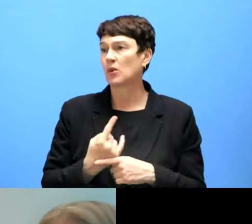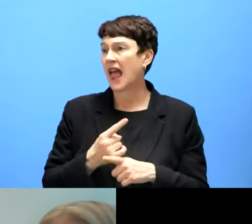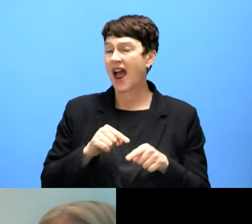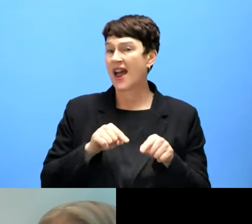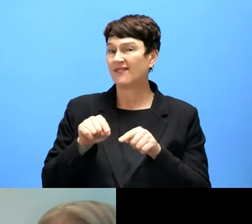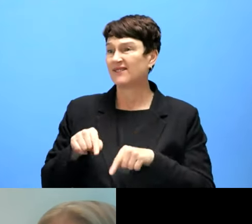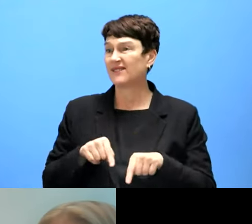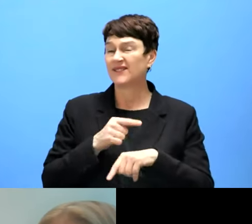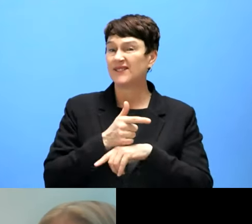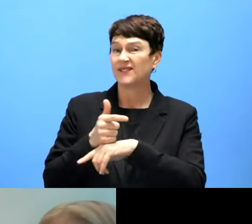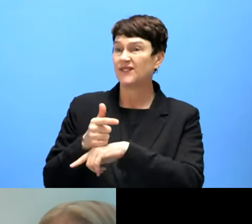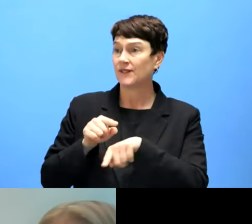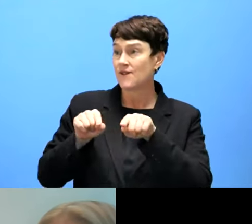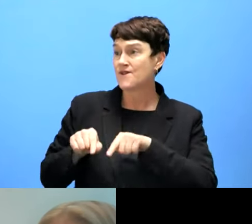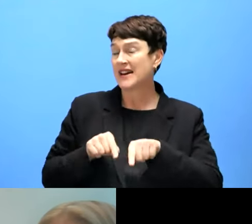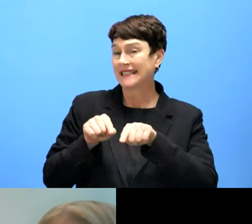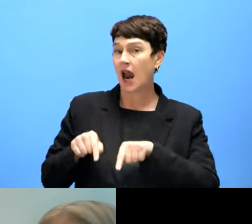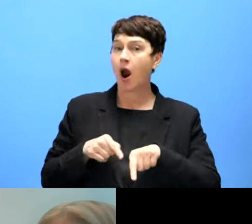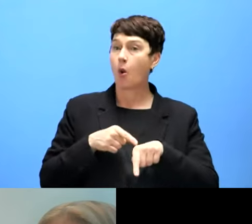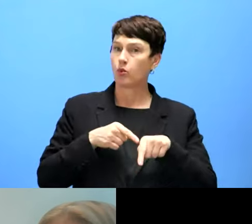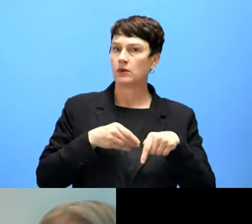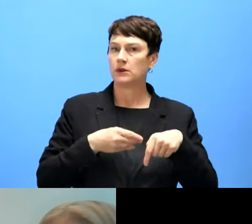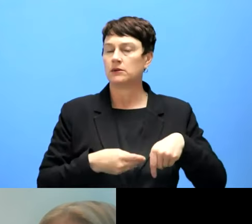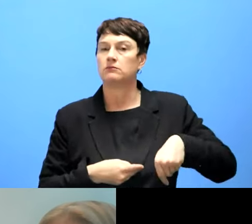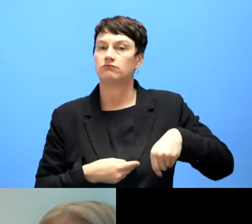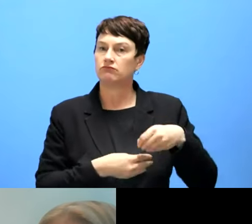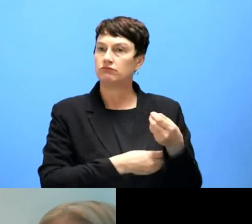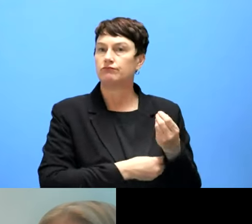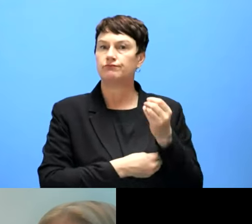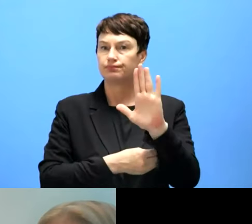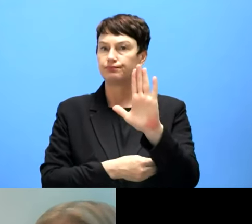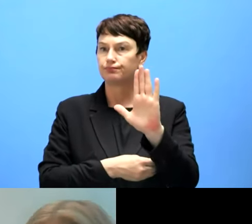so often. They livestream it and then they have a supplier that can't do it. And then maybe we have